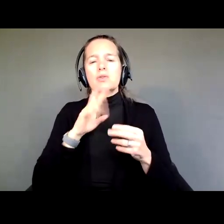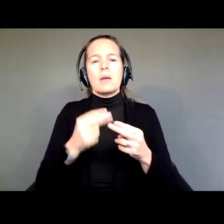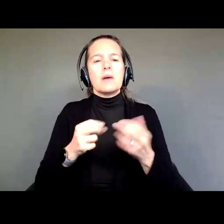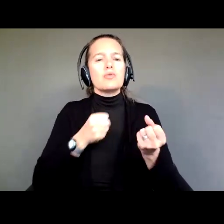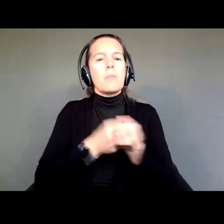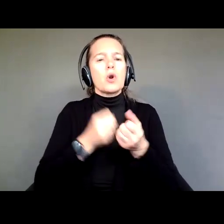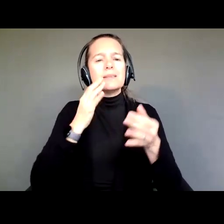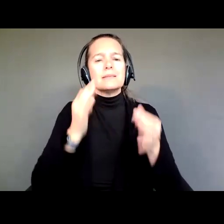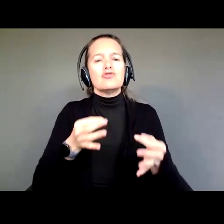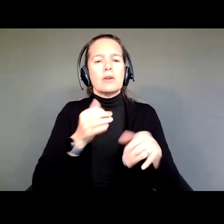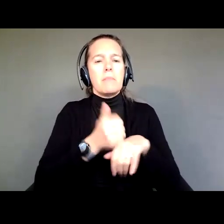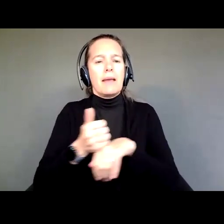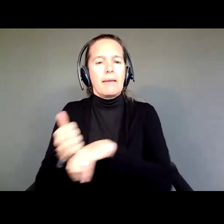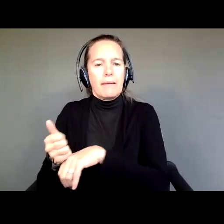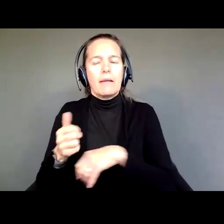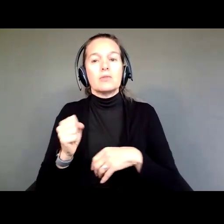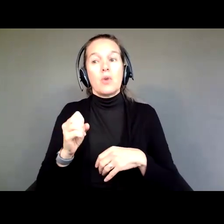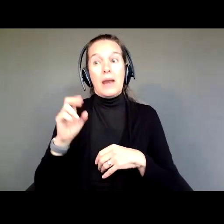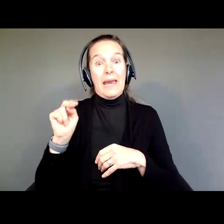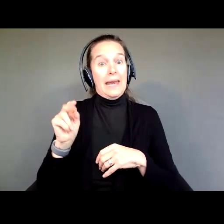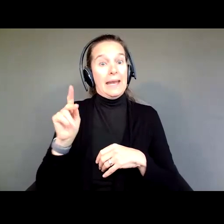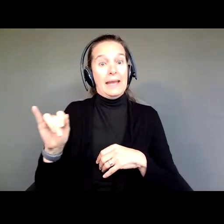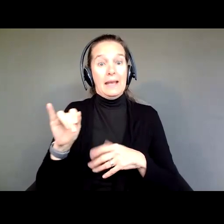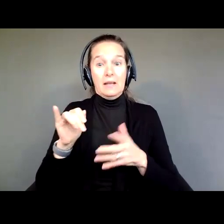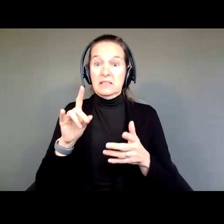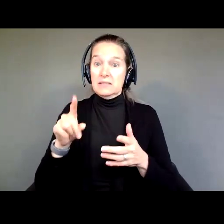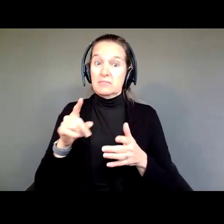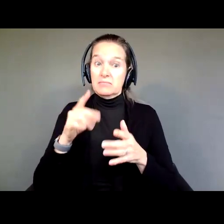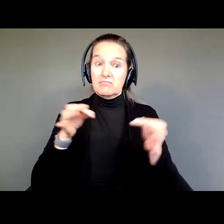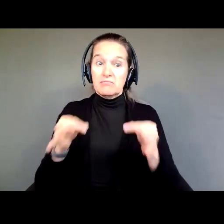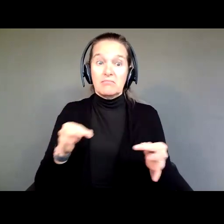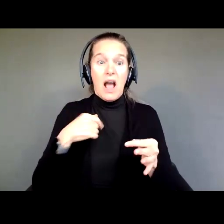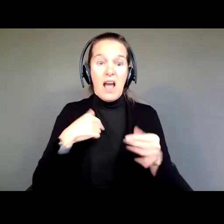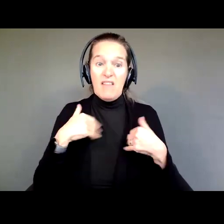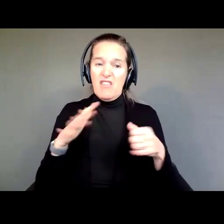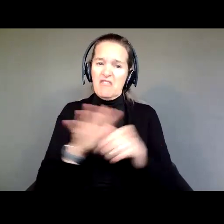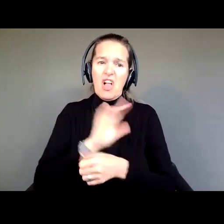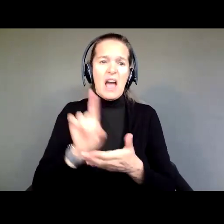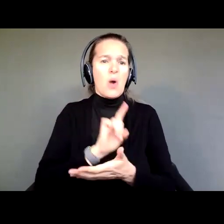As Nikki pointed out, there is an entire hour long webinar with me, so if you have heard